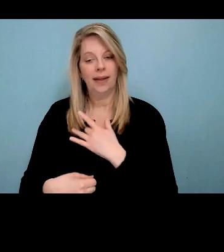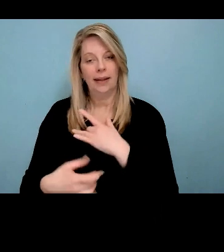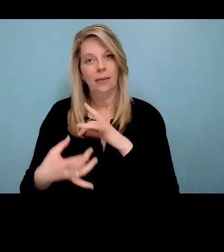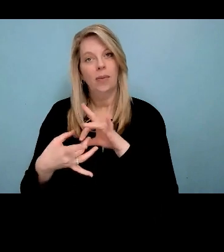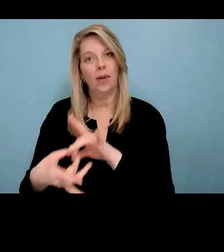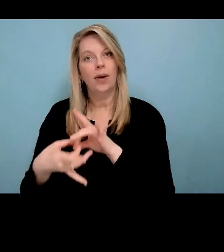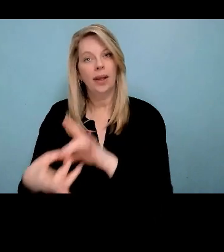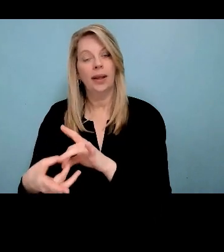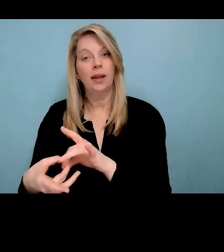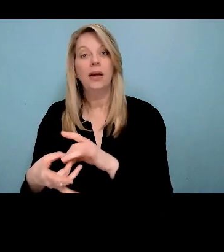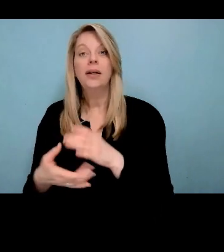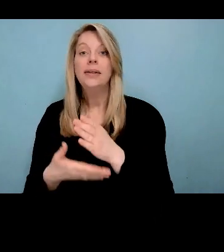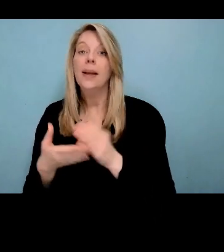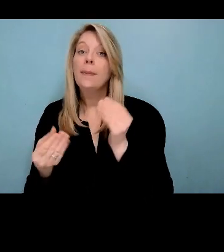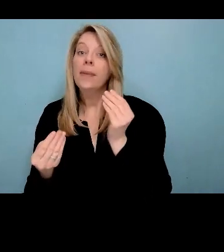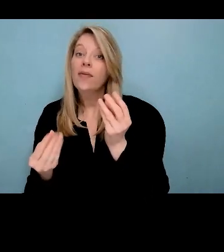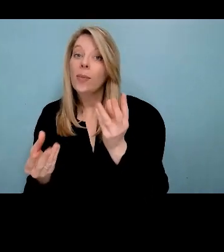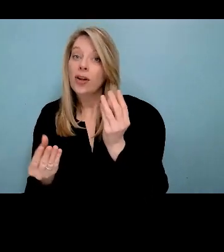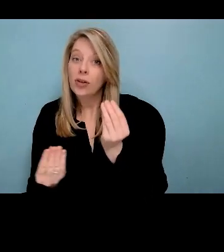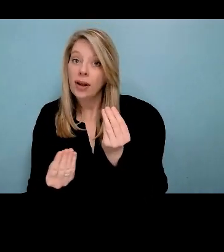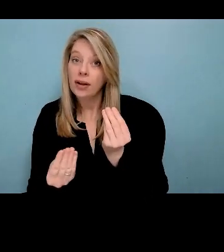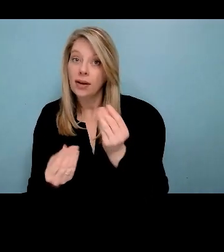of colonization, and residential schools into their children's identity.